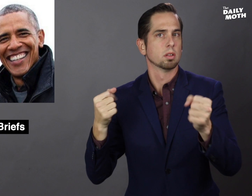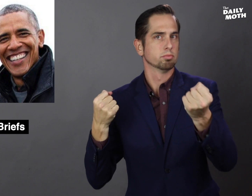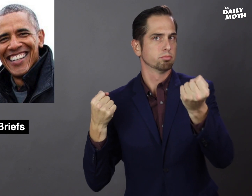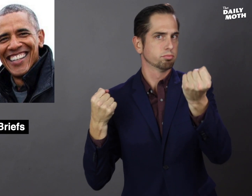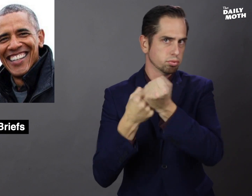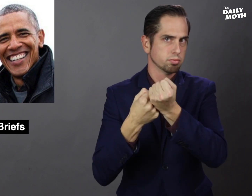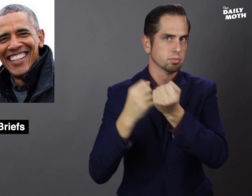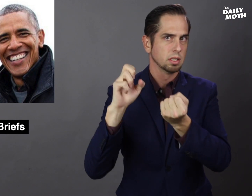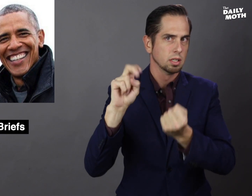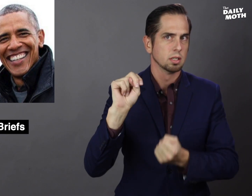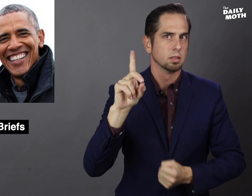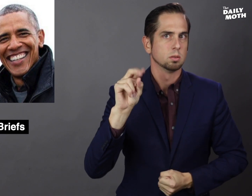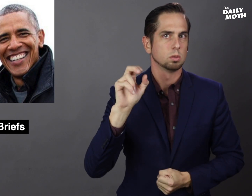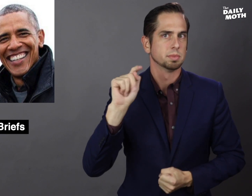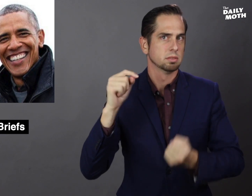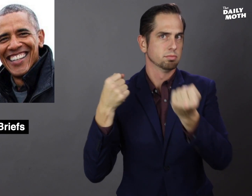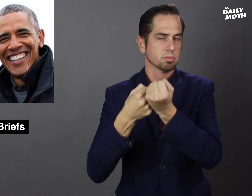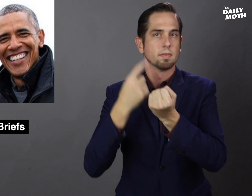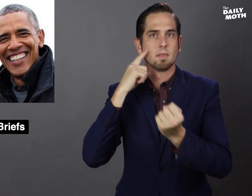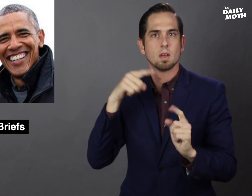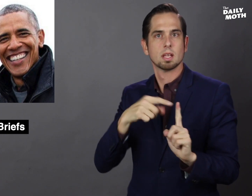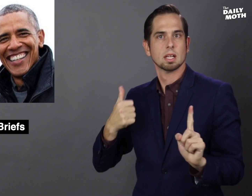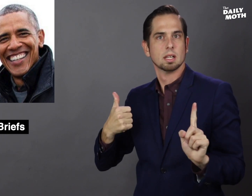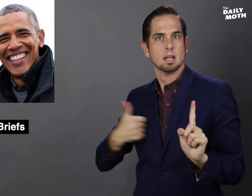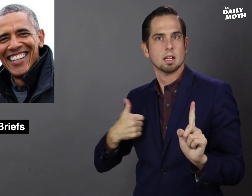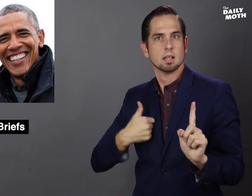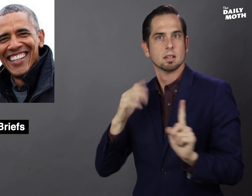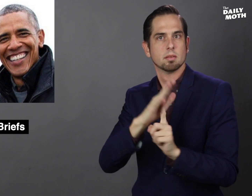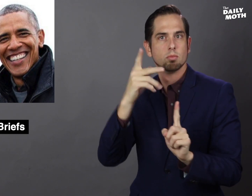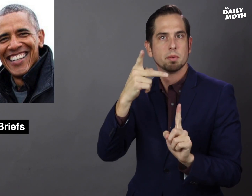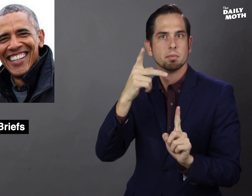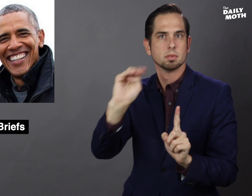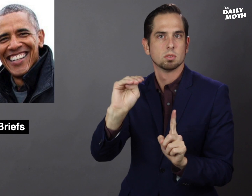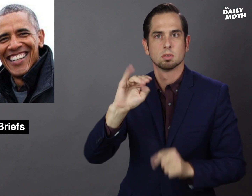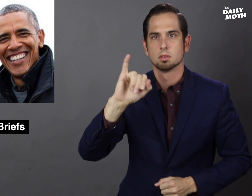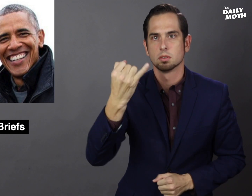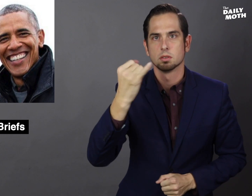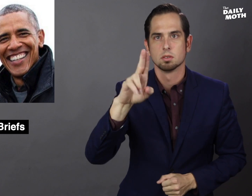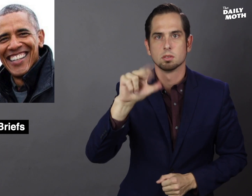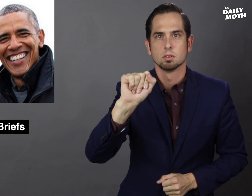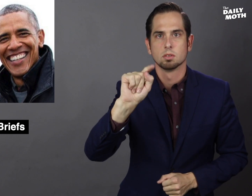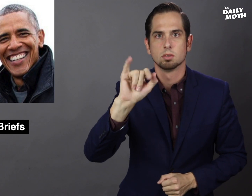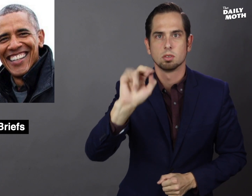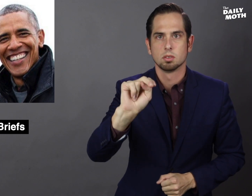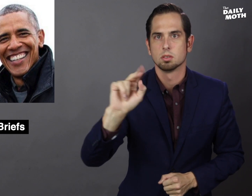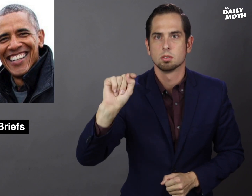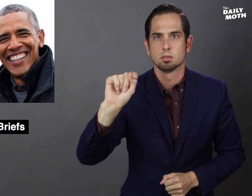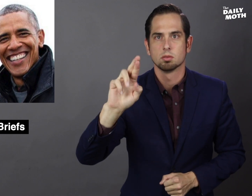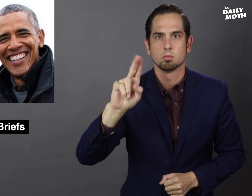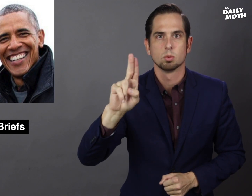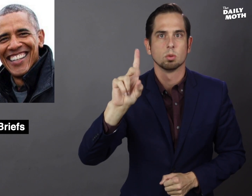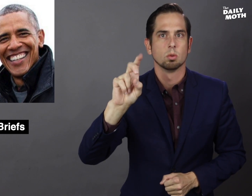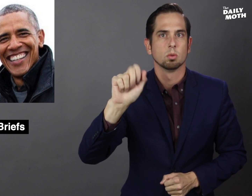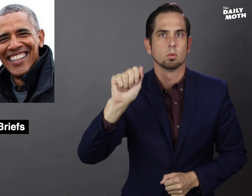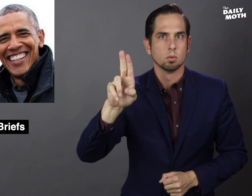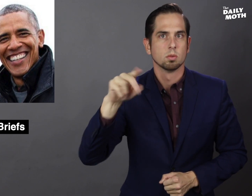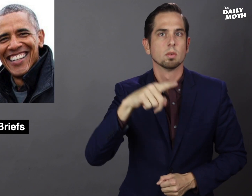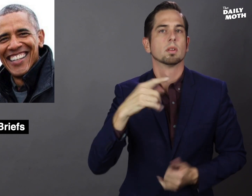an endorsement for Canadian Prime Minister Justin Trudeau,